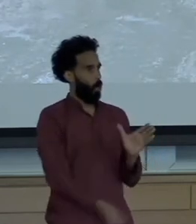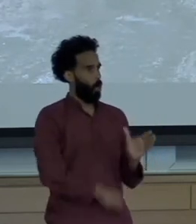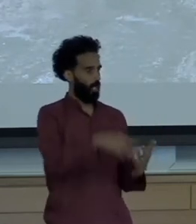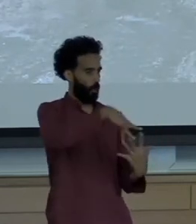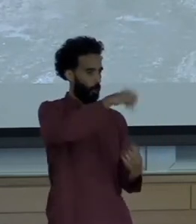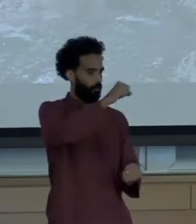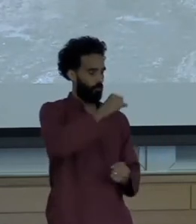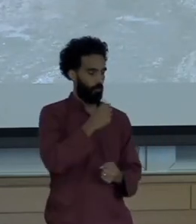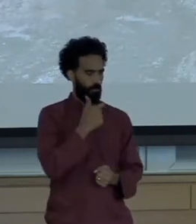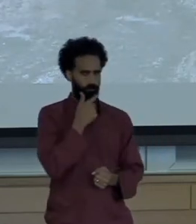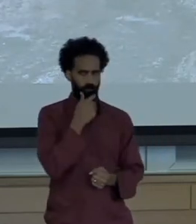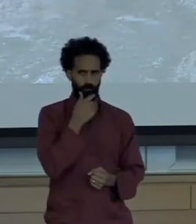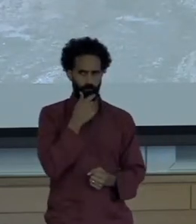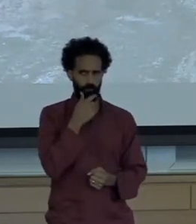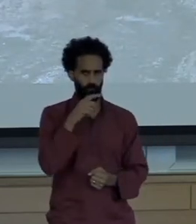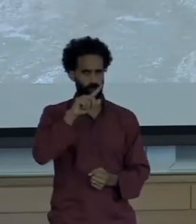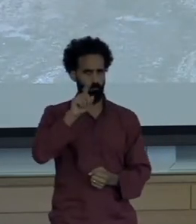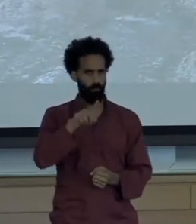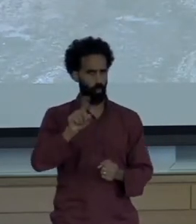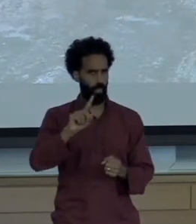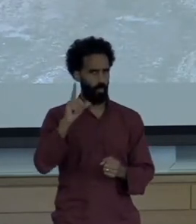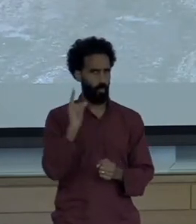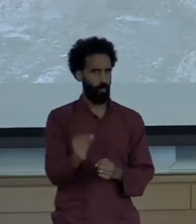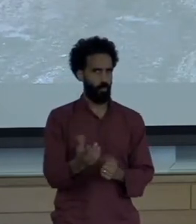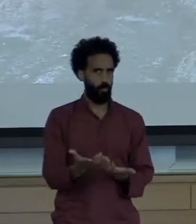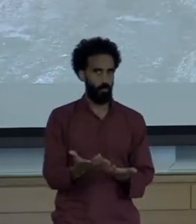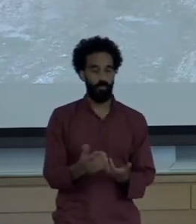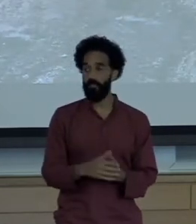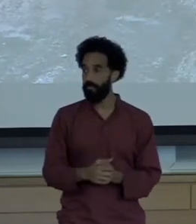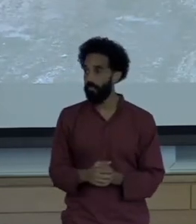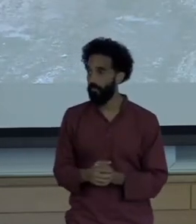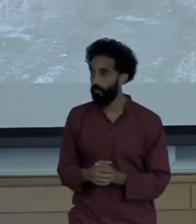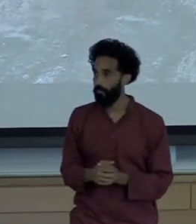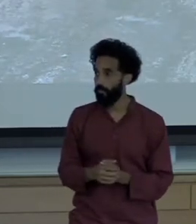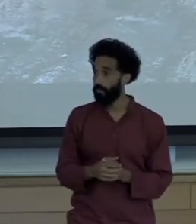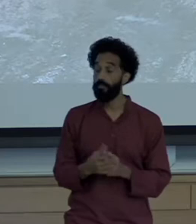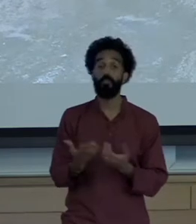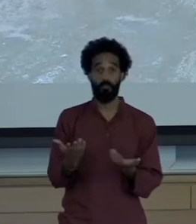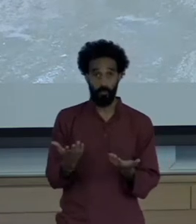Yet absent news coverage that weighs the environmental risk associated with